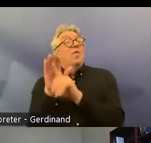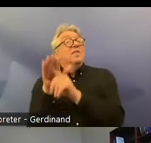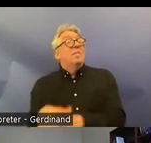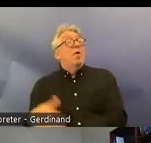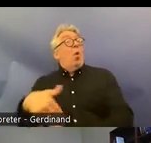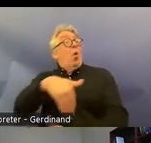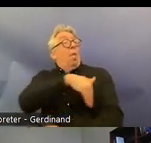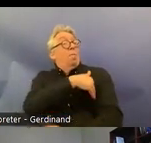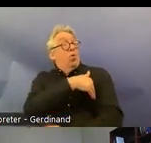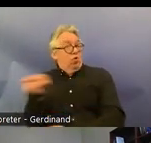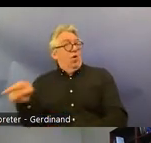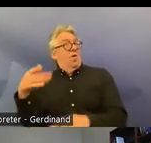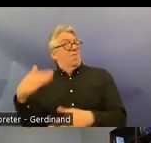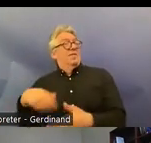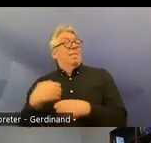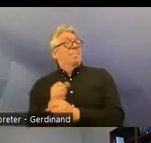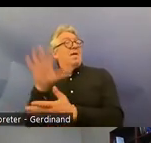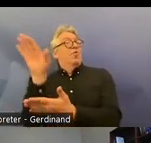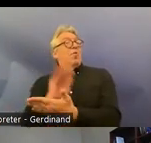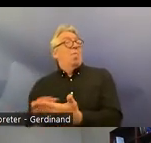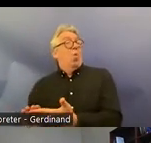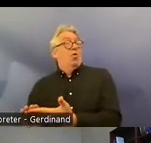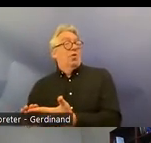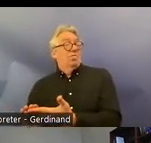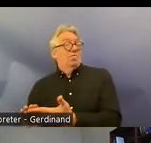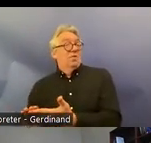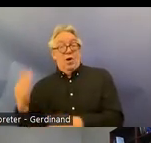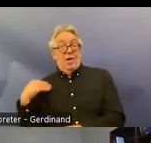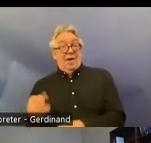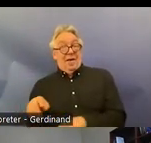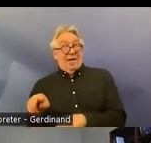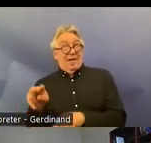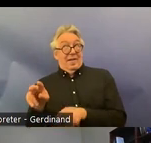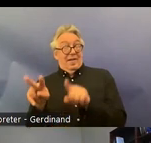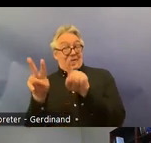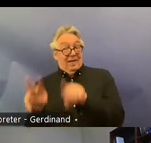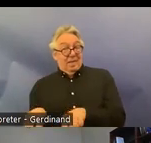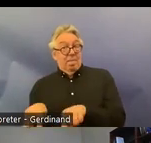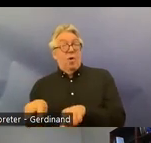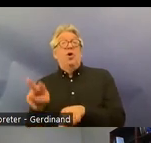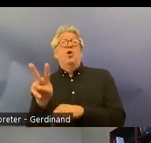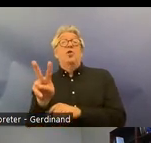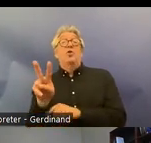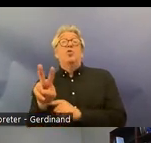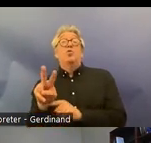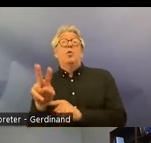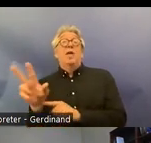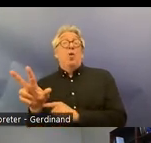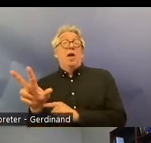report on the same issues in December 2023 uh to supplement uh the expert